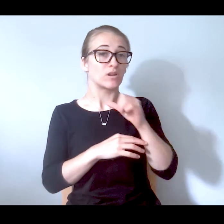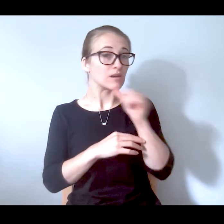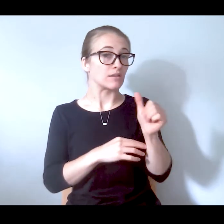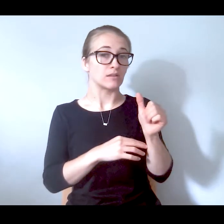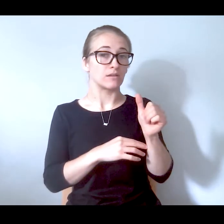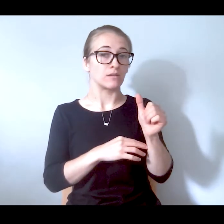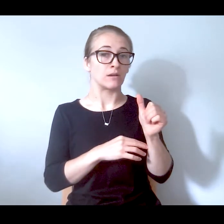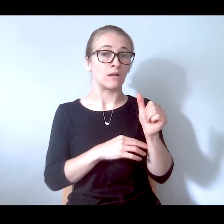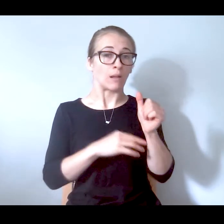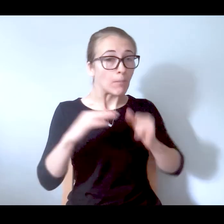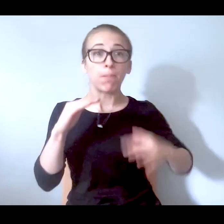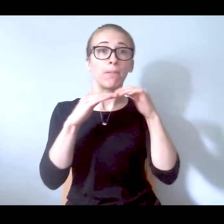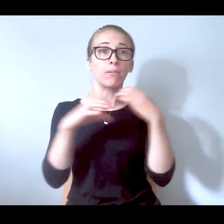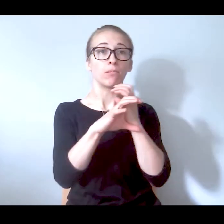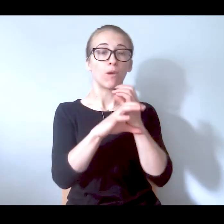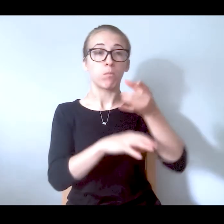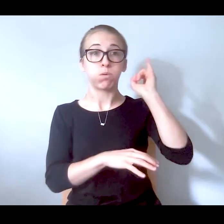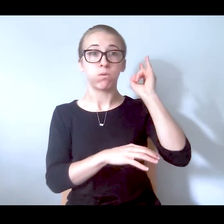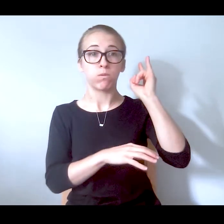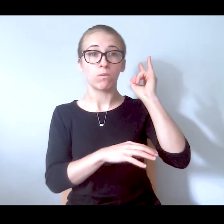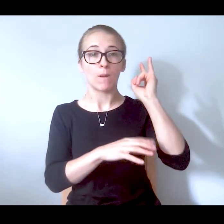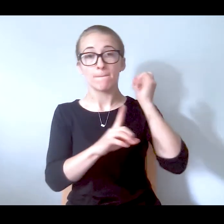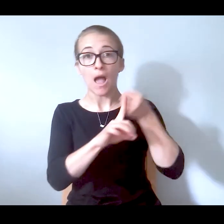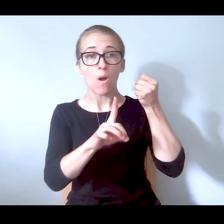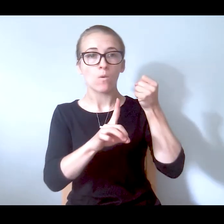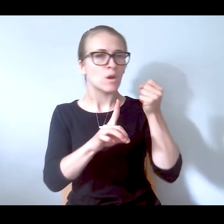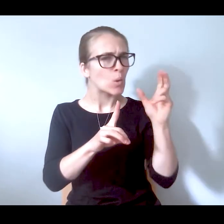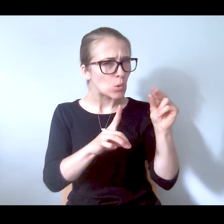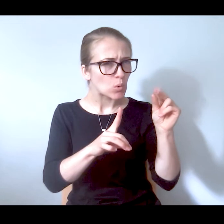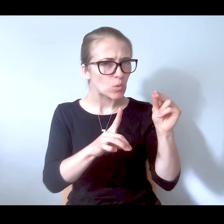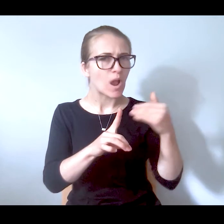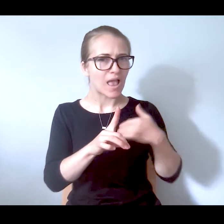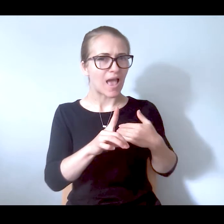into a crisis all of a sudden, that there is sort of a -- there are signs along the way.